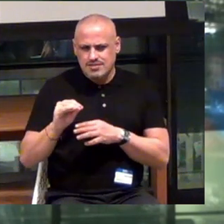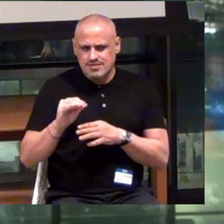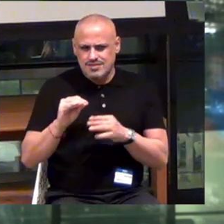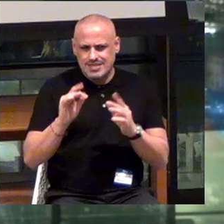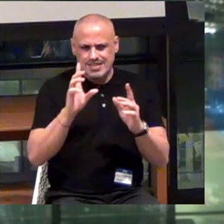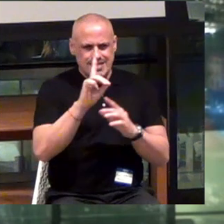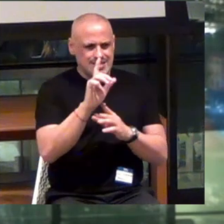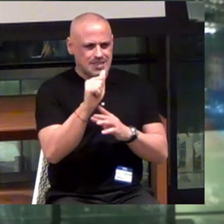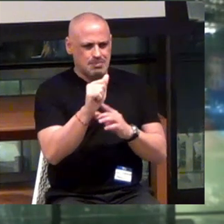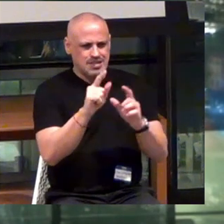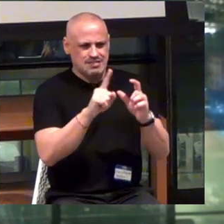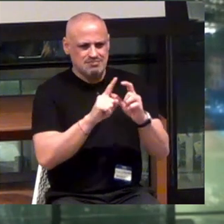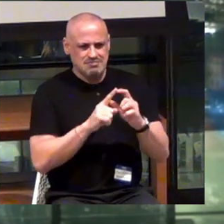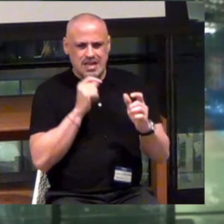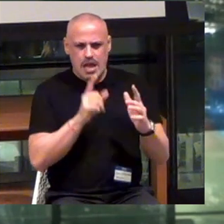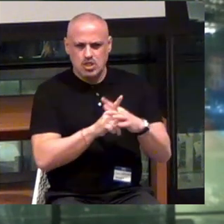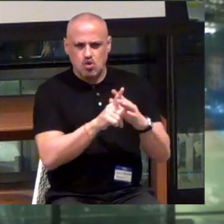In inclusive employment.